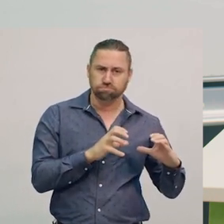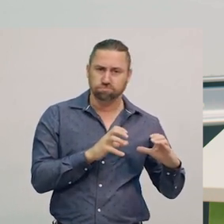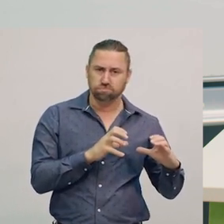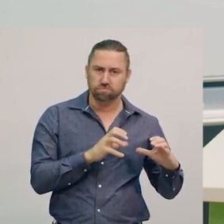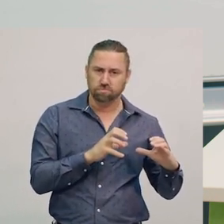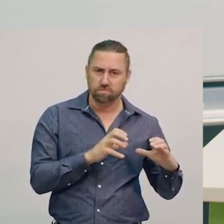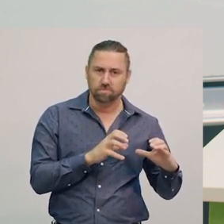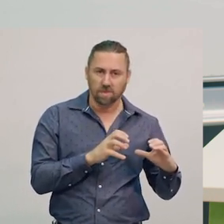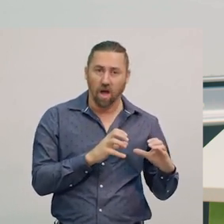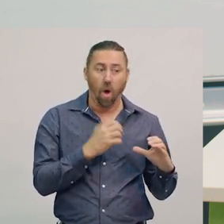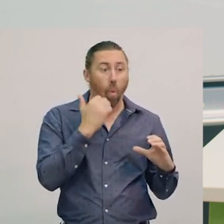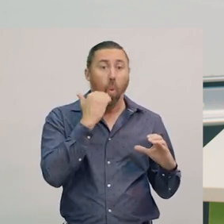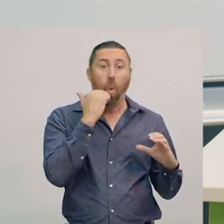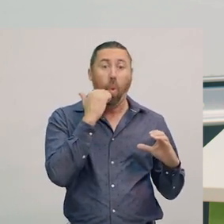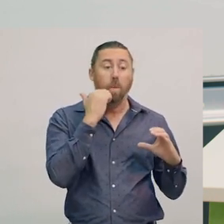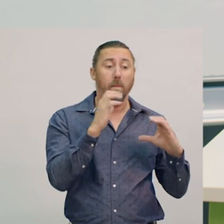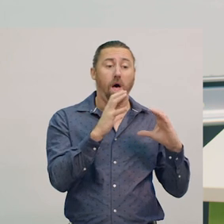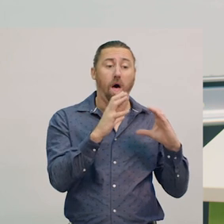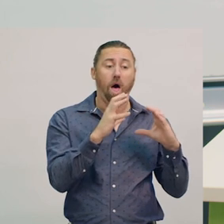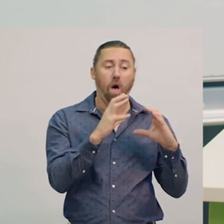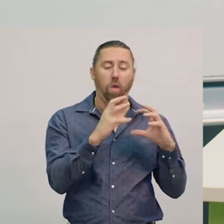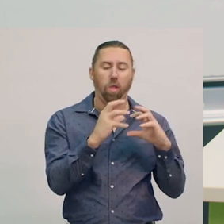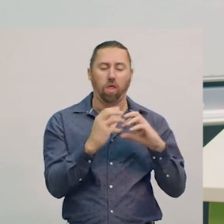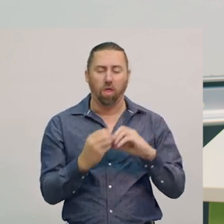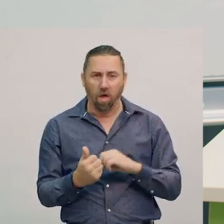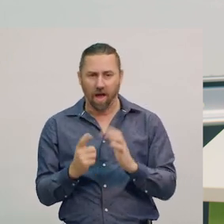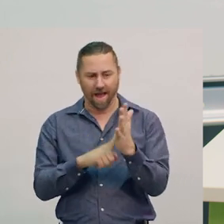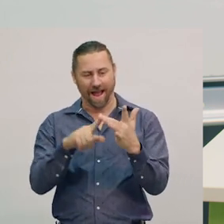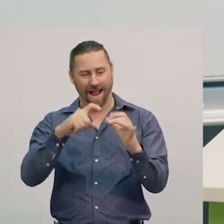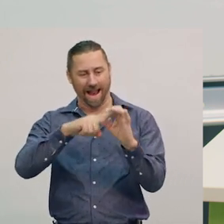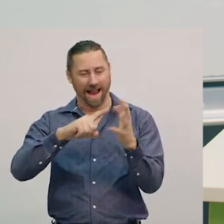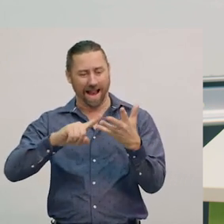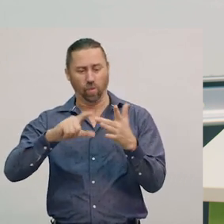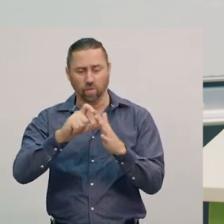When it warms up, it becomes liquid water.